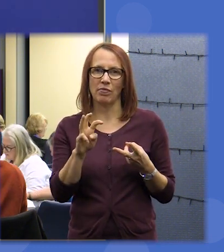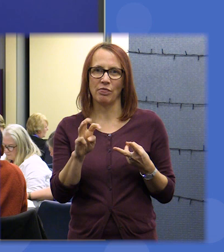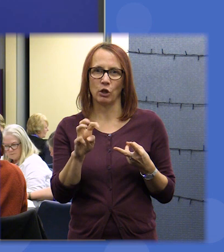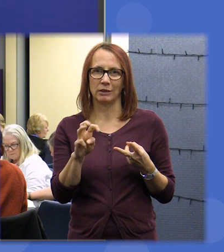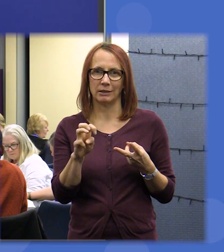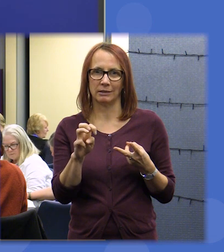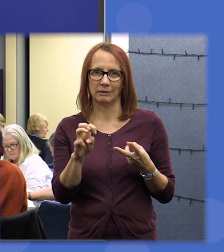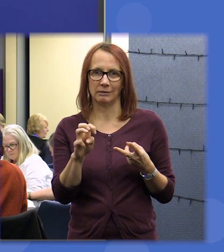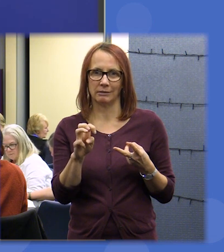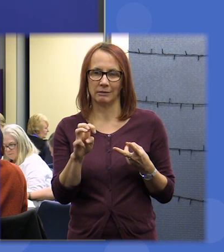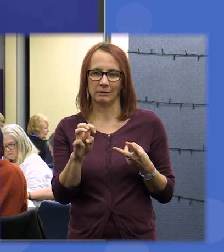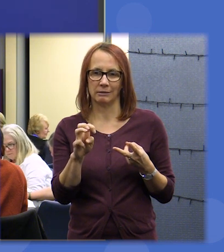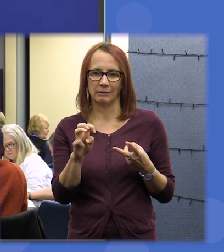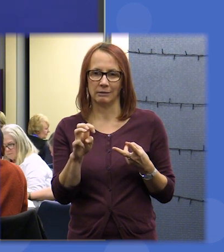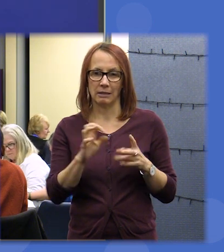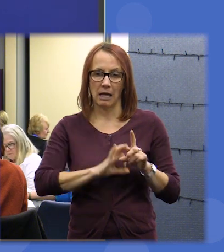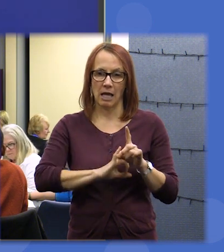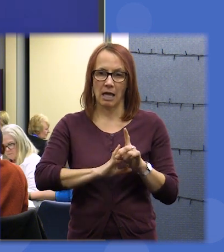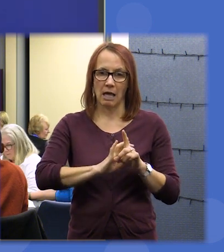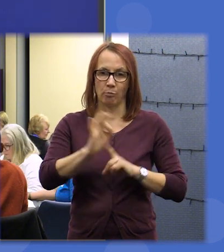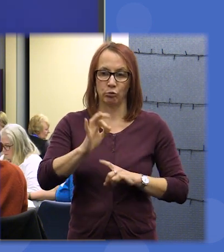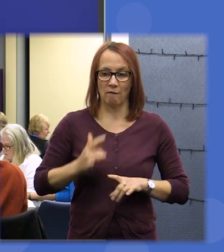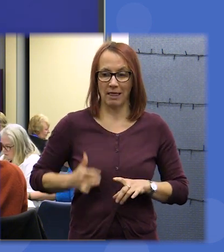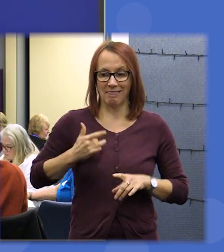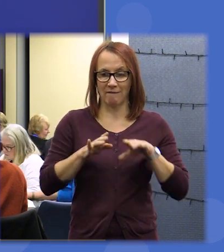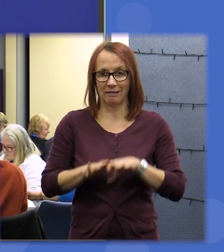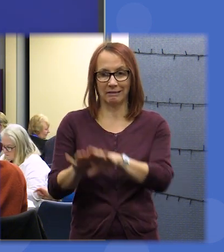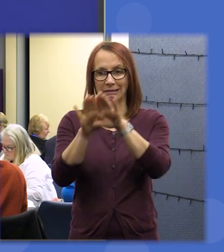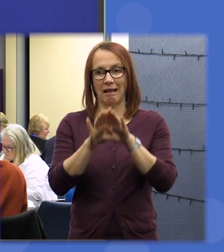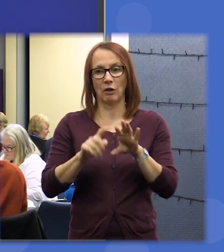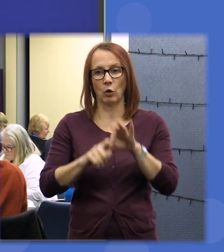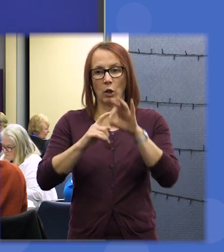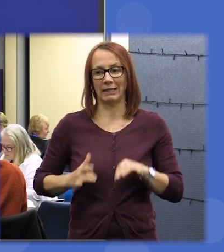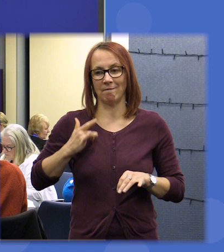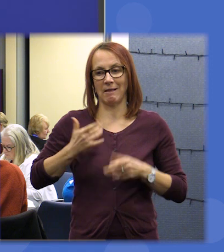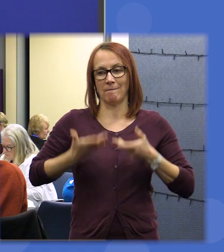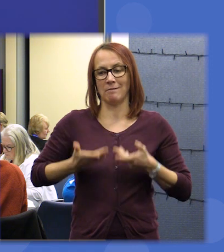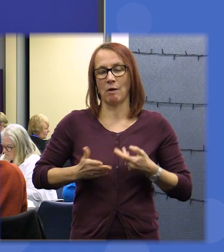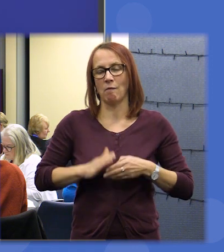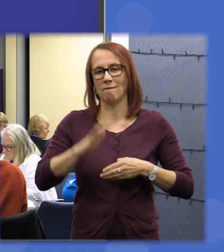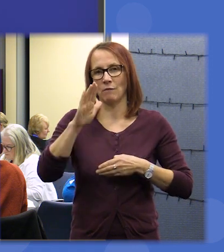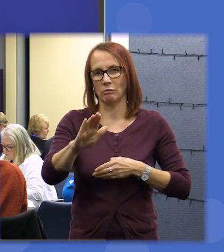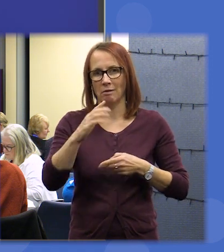and it was we will improve or in loving standards and quality of life for everyone in the future and your third choice was number two